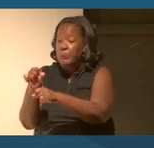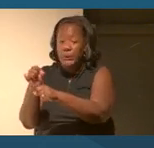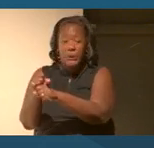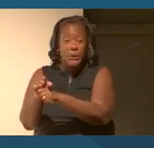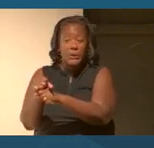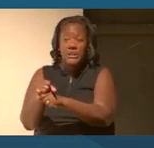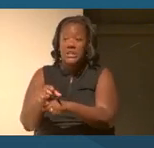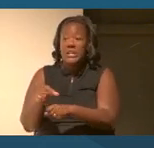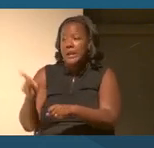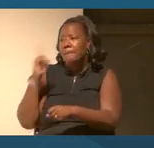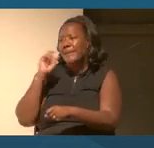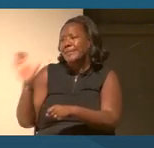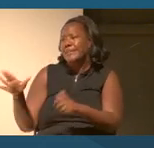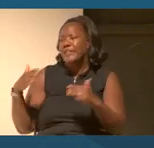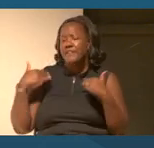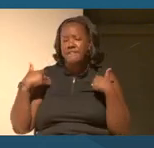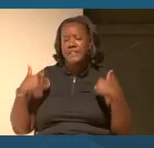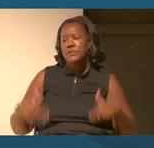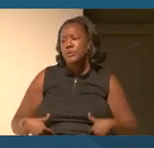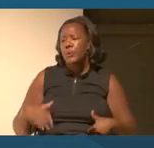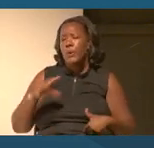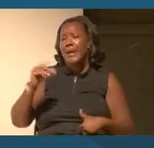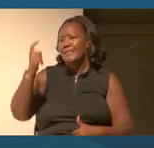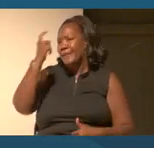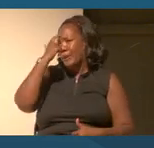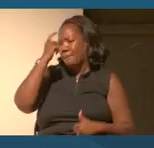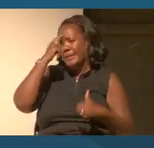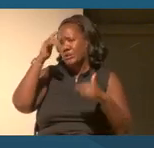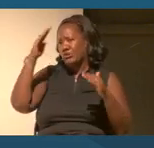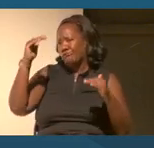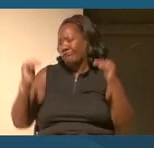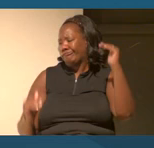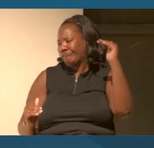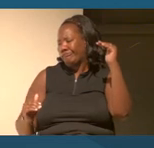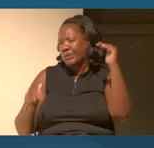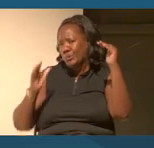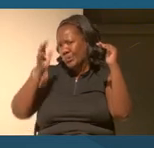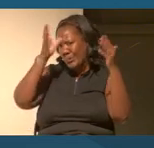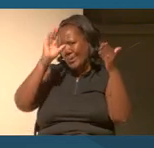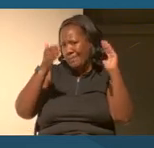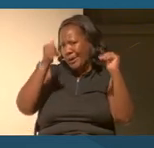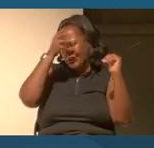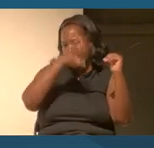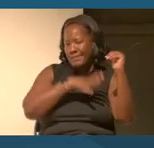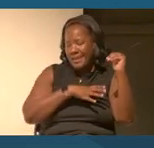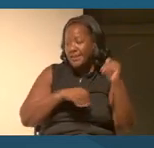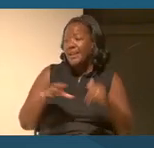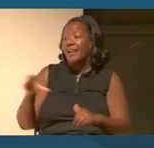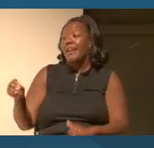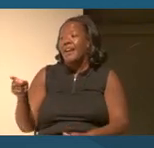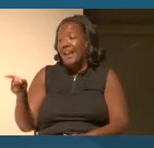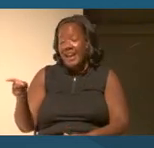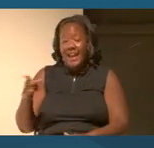physical and mental inferiority and in part also a nod to white women's moral superiority."